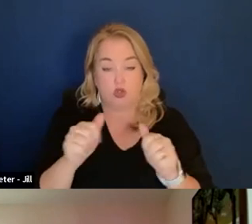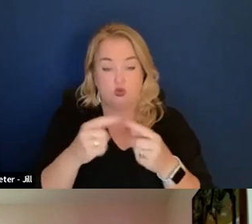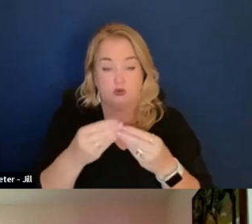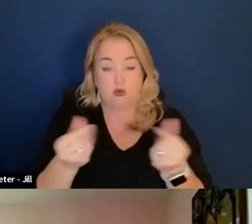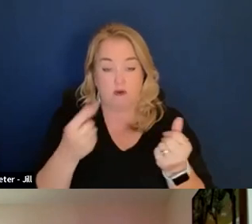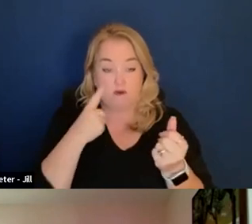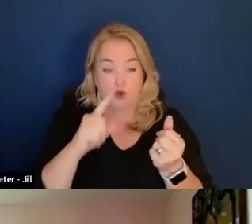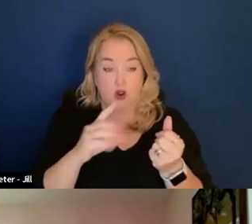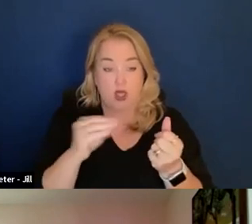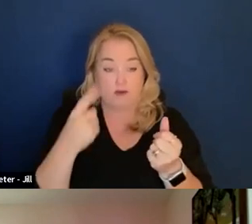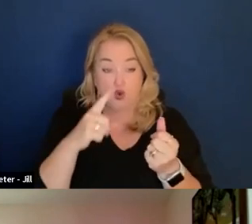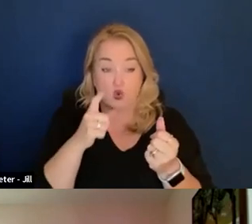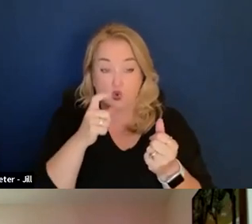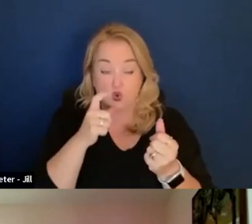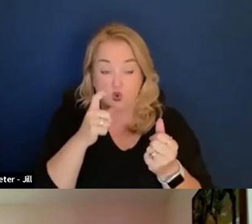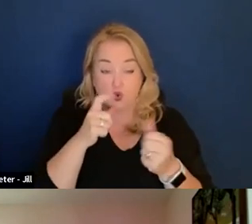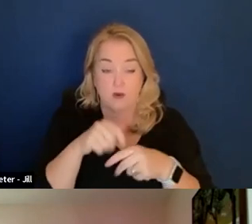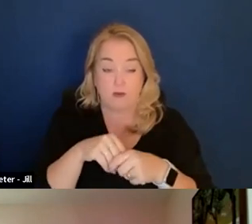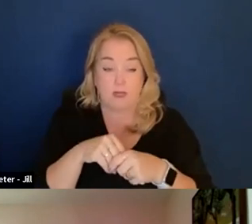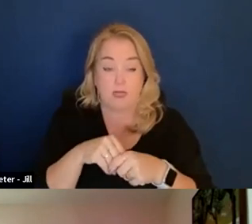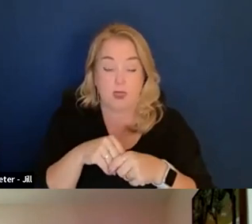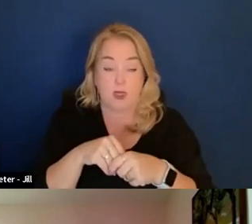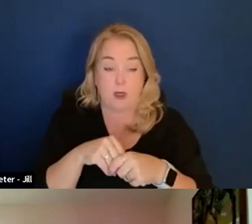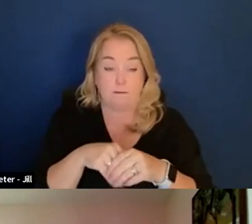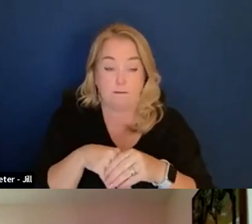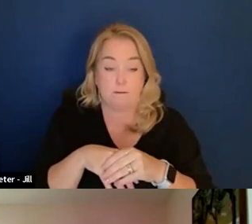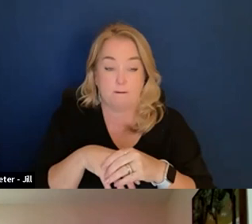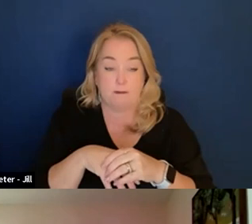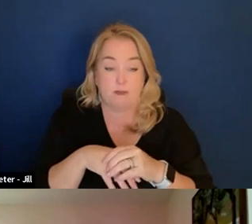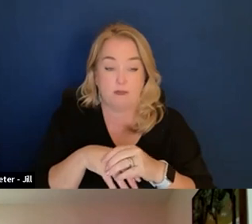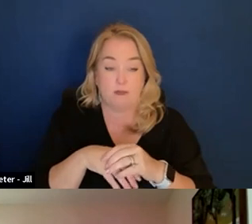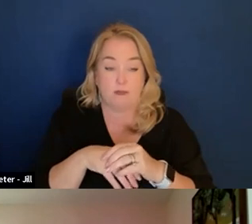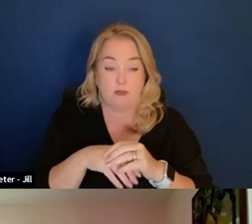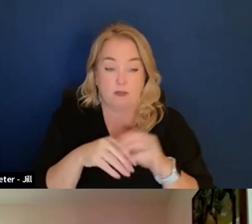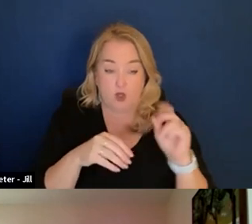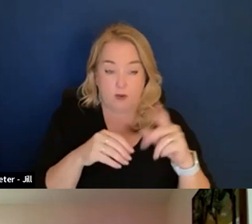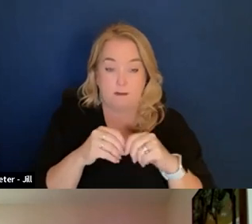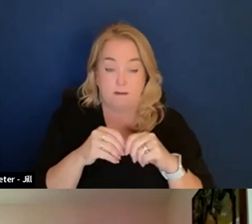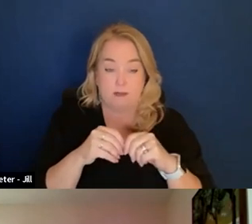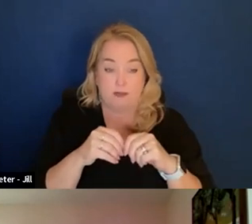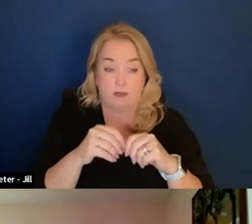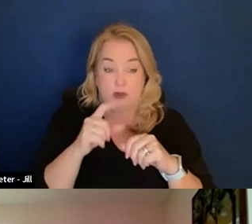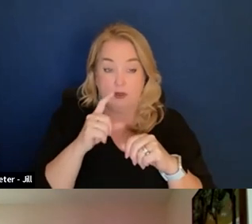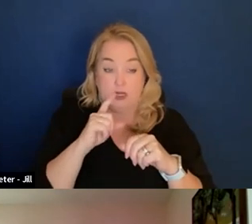and for whom you are trying to solve those problems? Okay. Very broad.